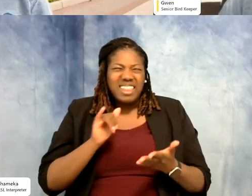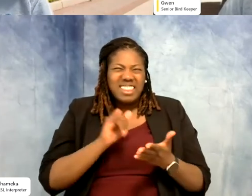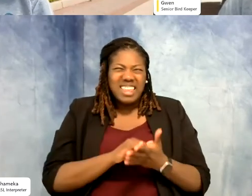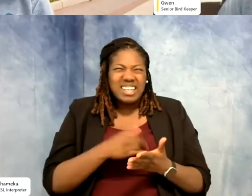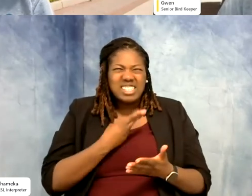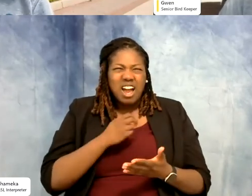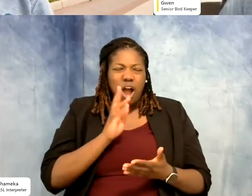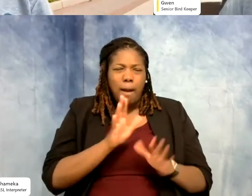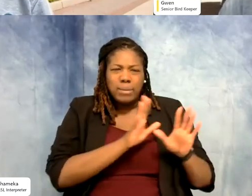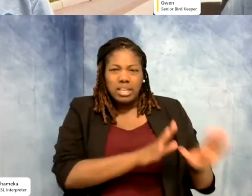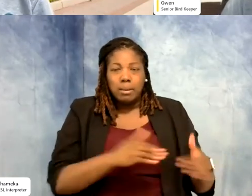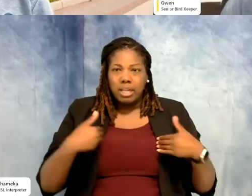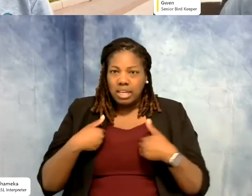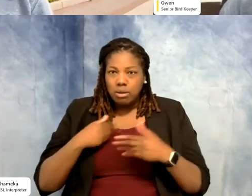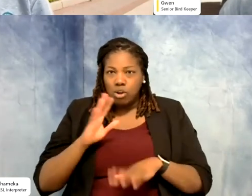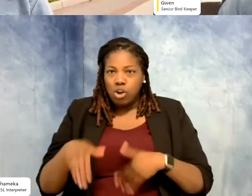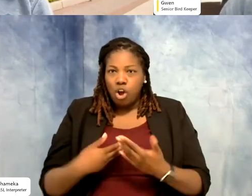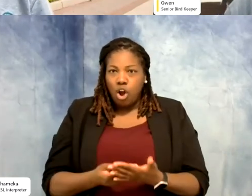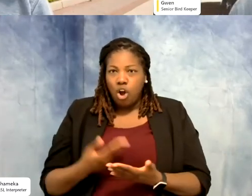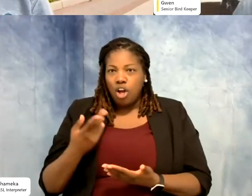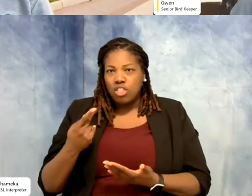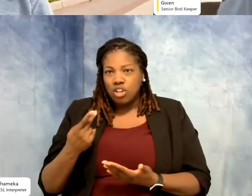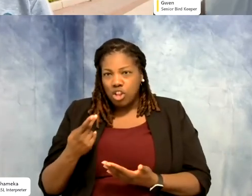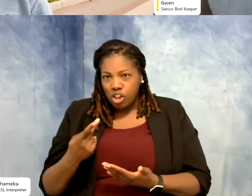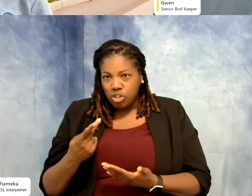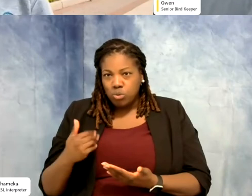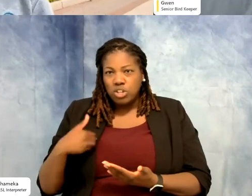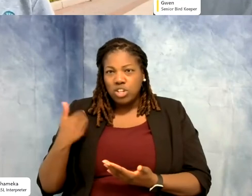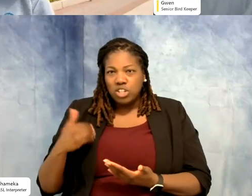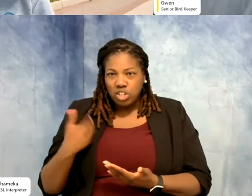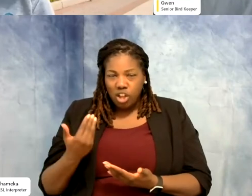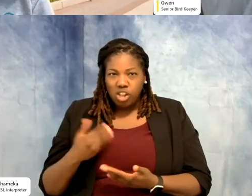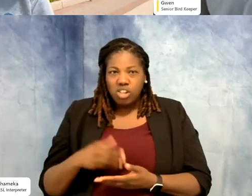animals? Yeah. From all the puppies that you drag home when you're a kid and all the stuff you find